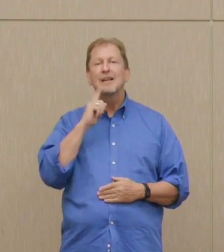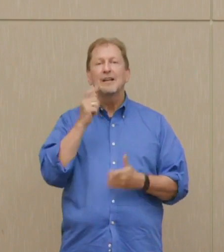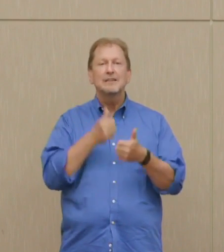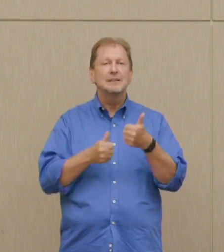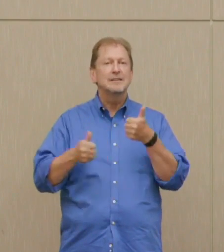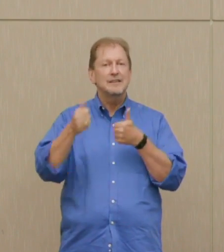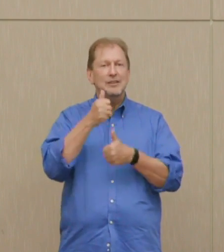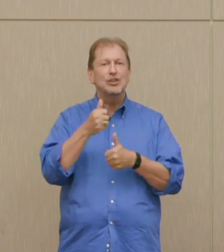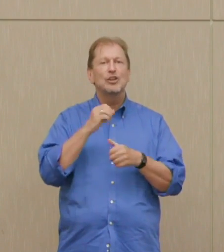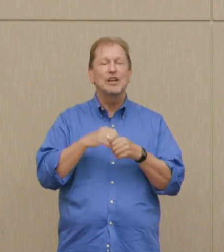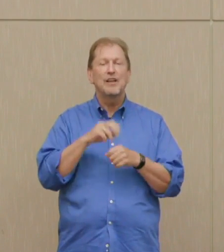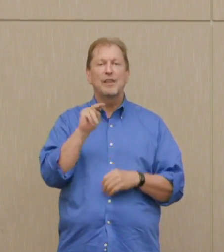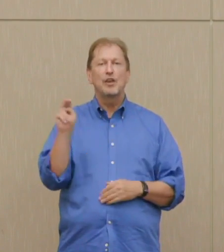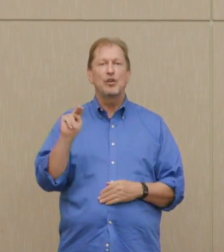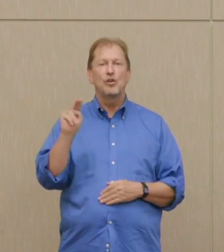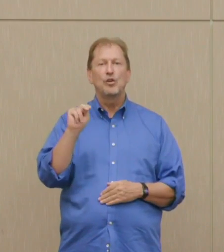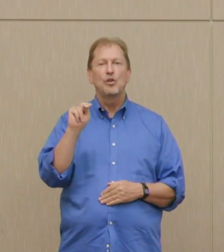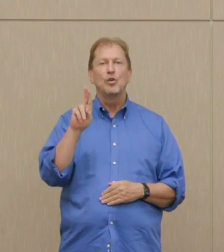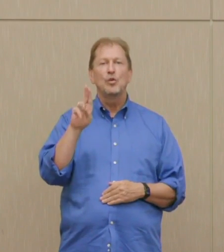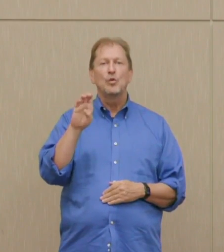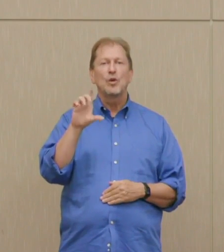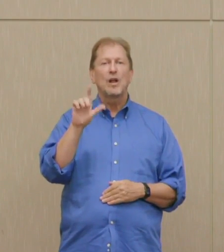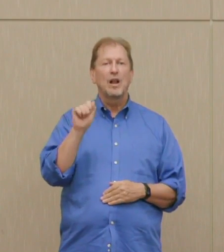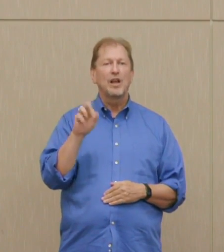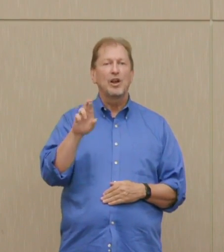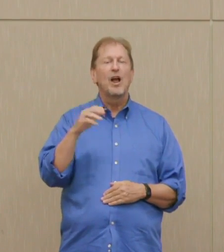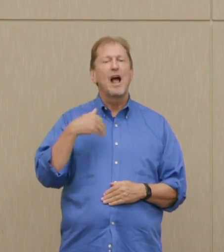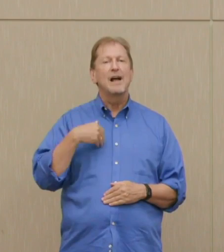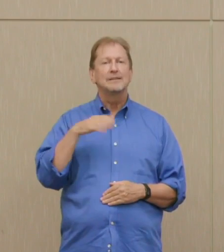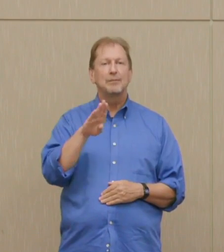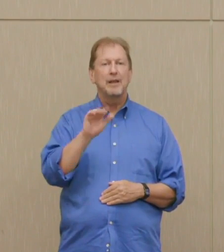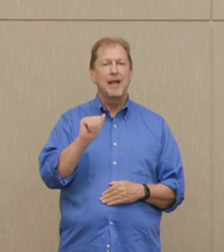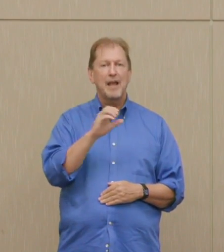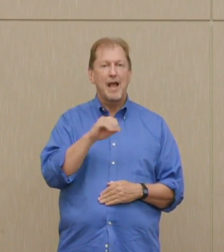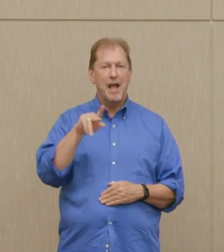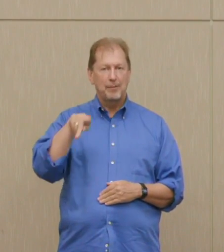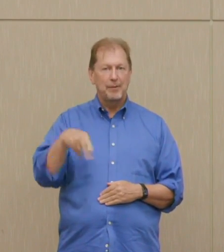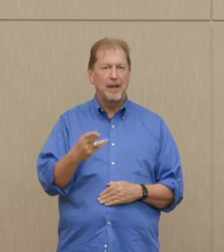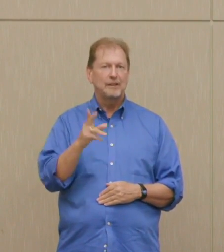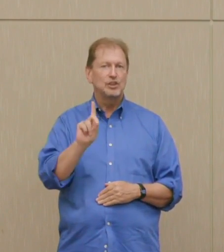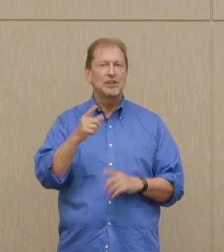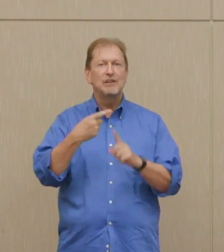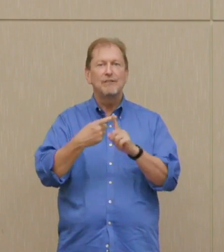He's a Chicago native, and he holds a BA and a PHD in economics from Harvard University.